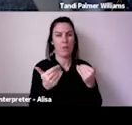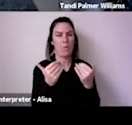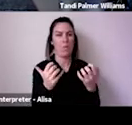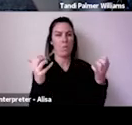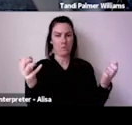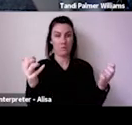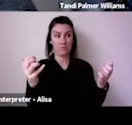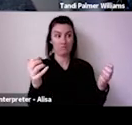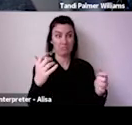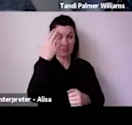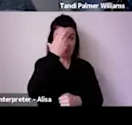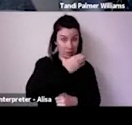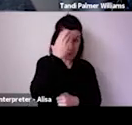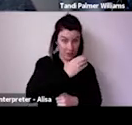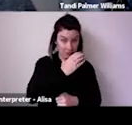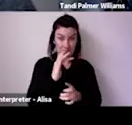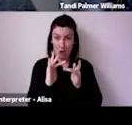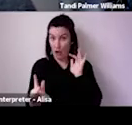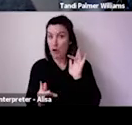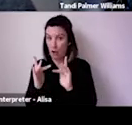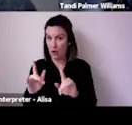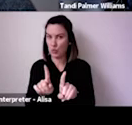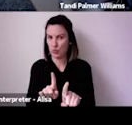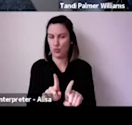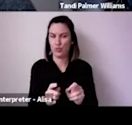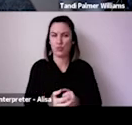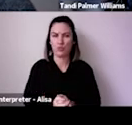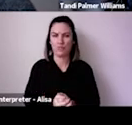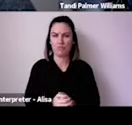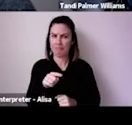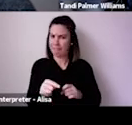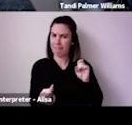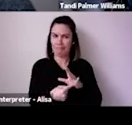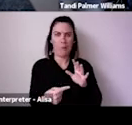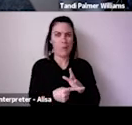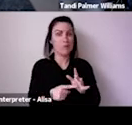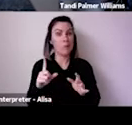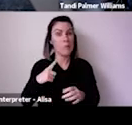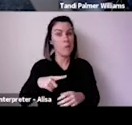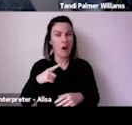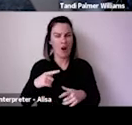to protect us all from the pandemic, when overnight venues, theatres, galleries and